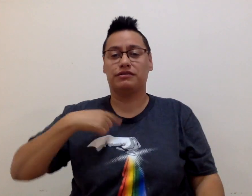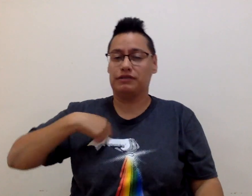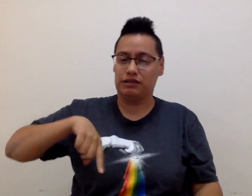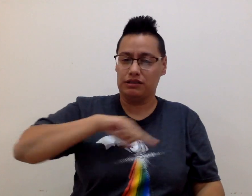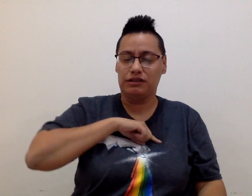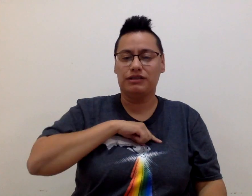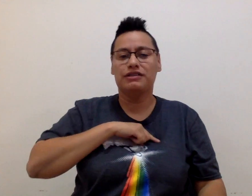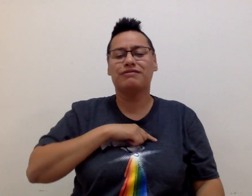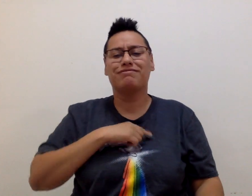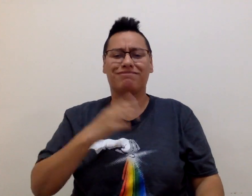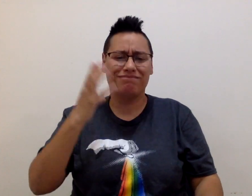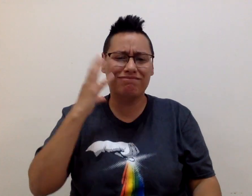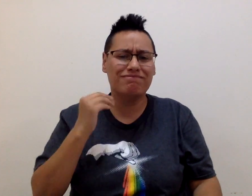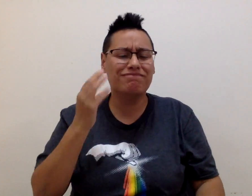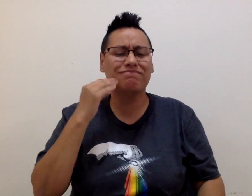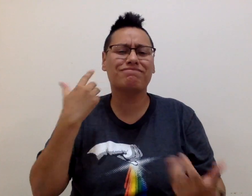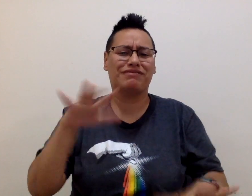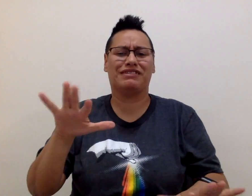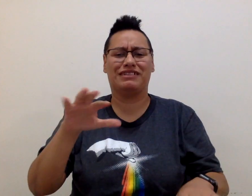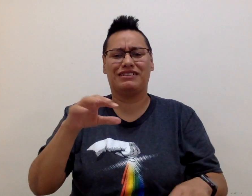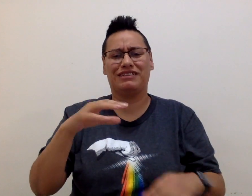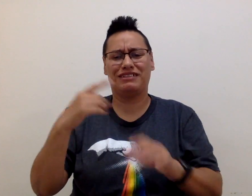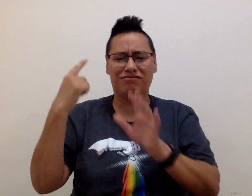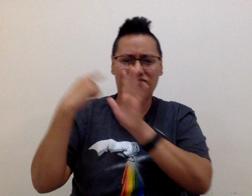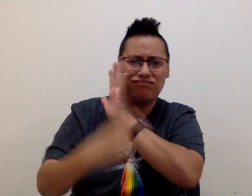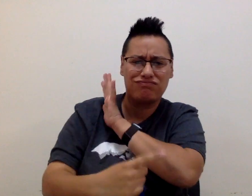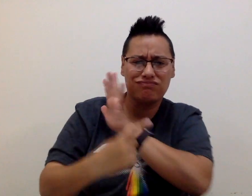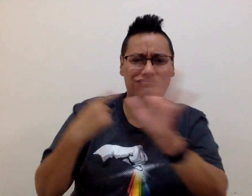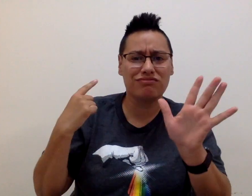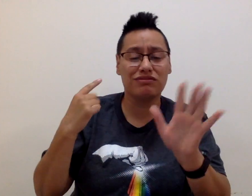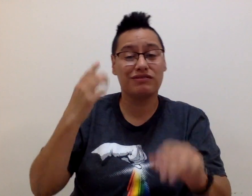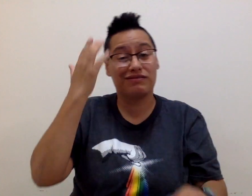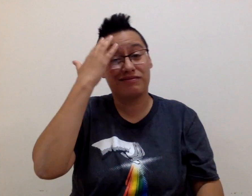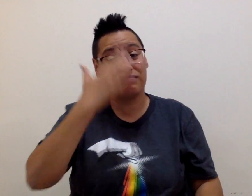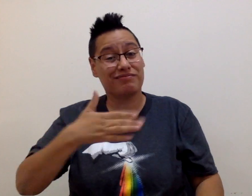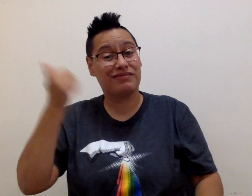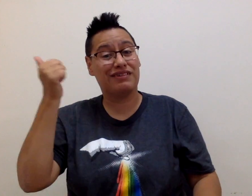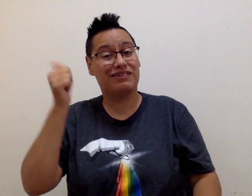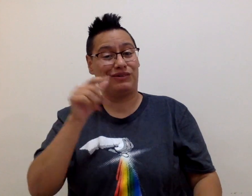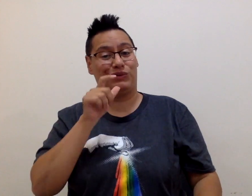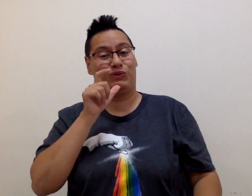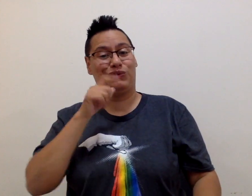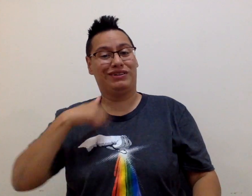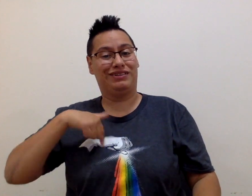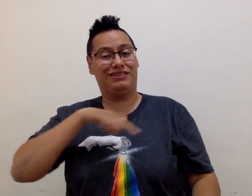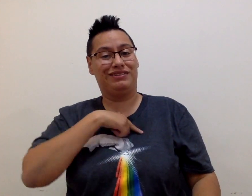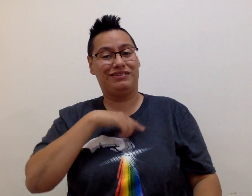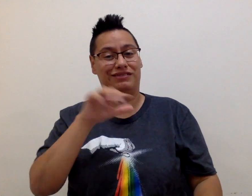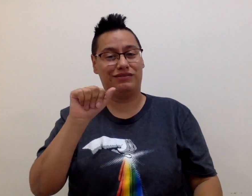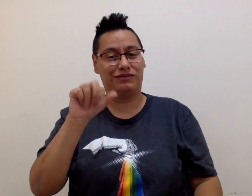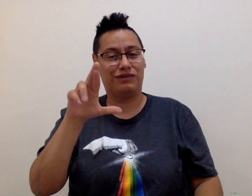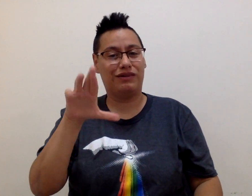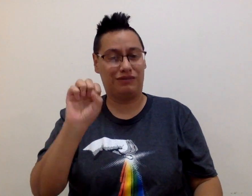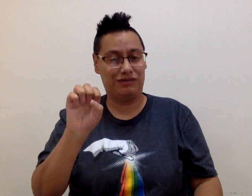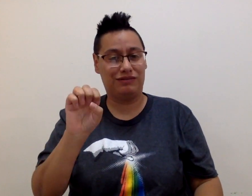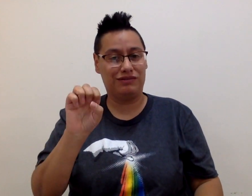We (LGBTQIA+ community) experience discrimination because of who we are.